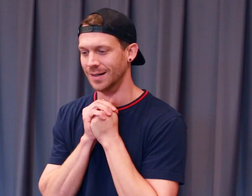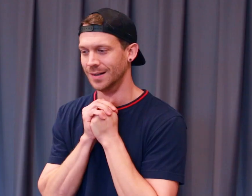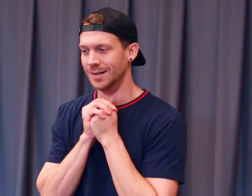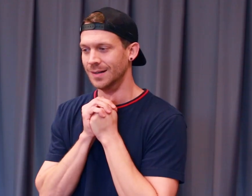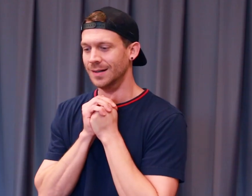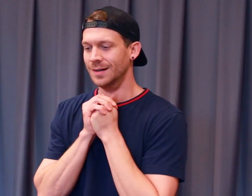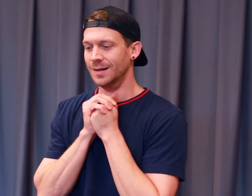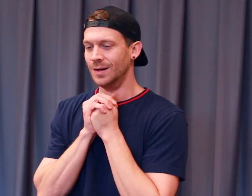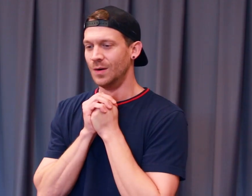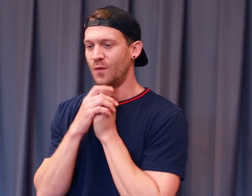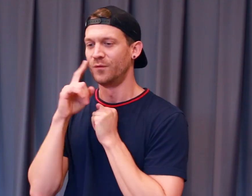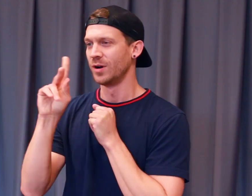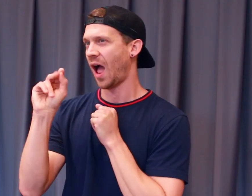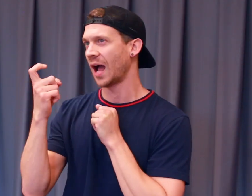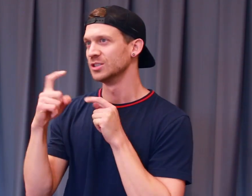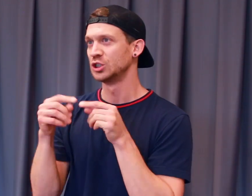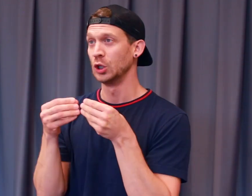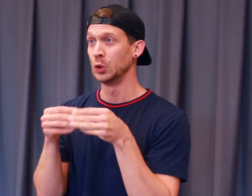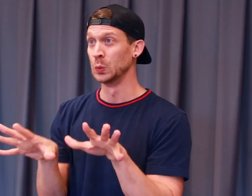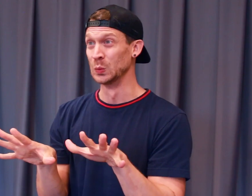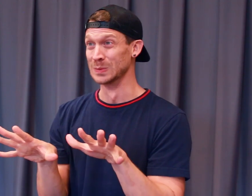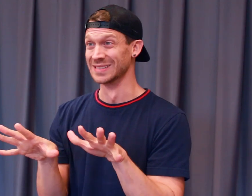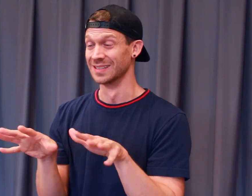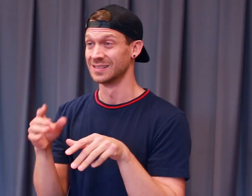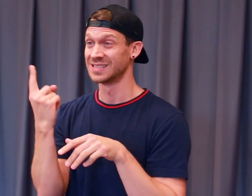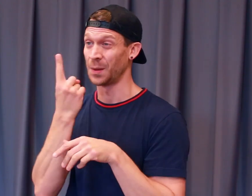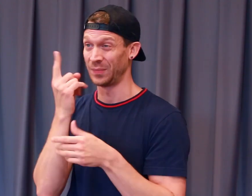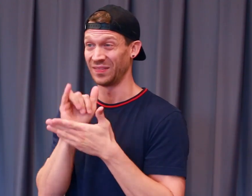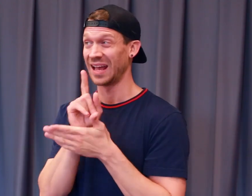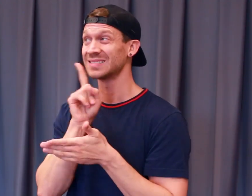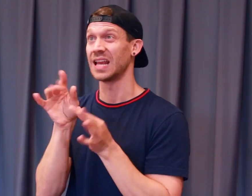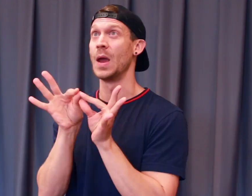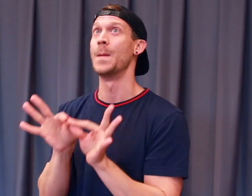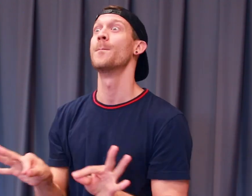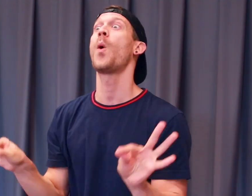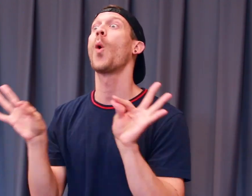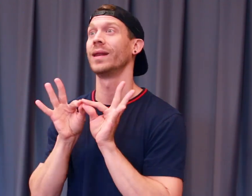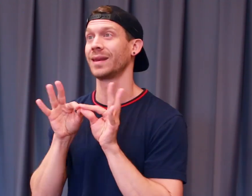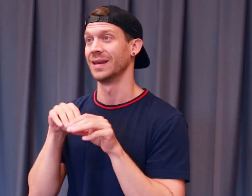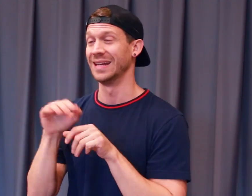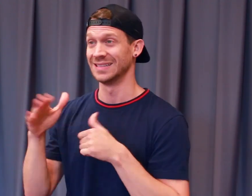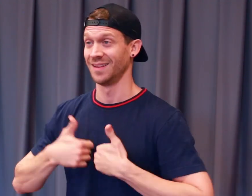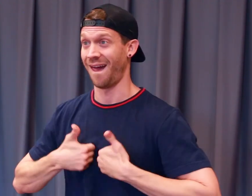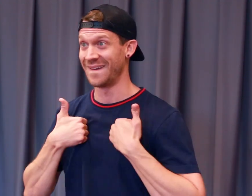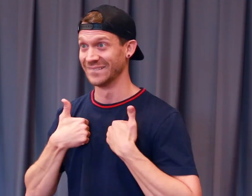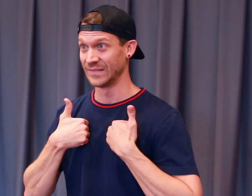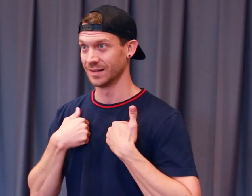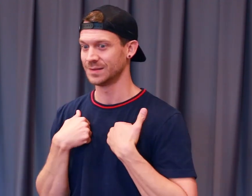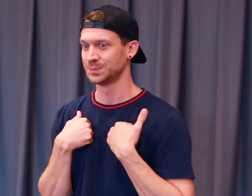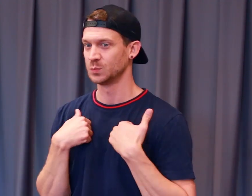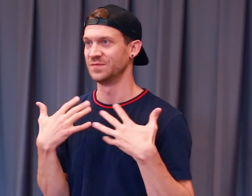For Knox to lose something that is important in his life